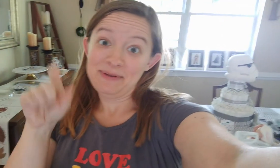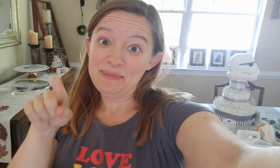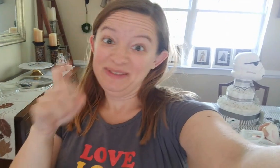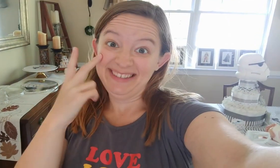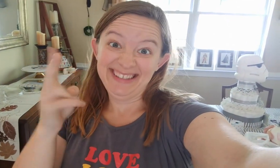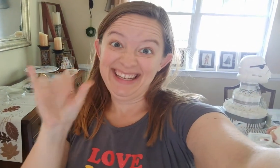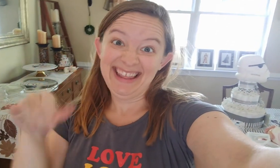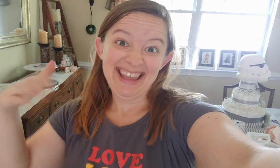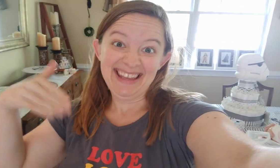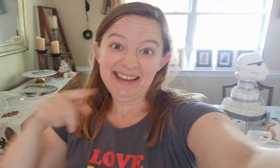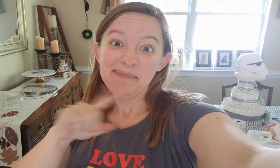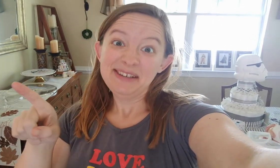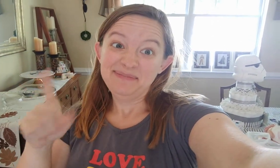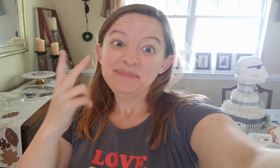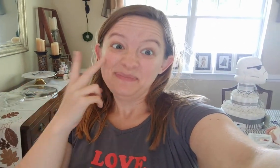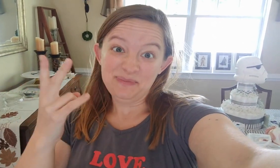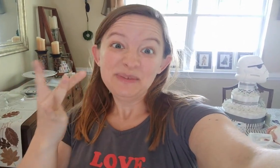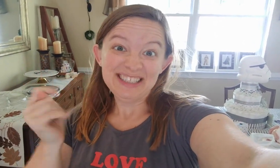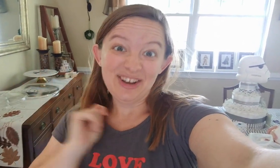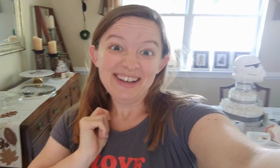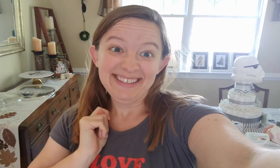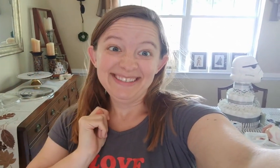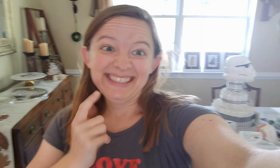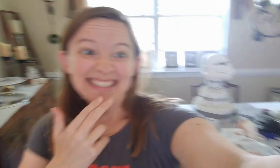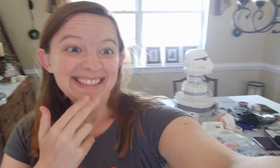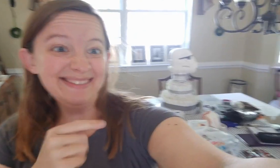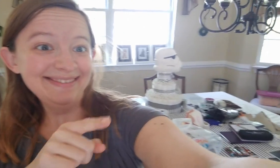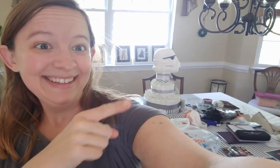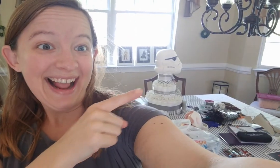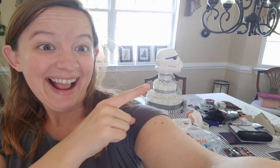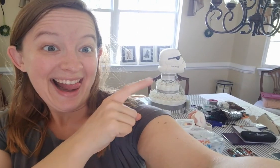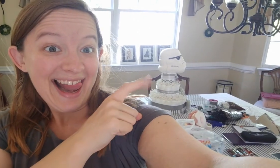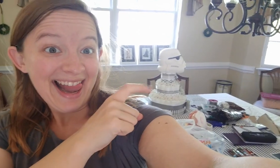I don't know if we were suppose to see that yet, but this is what we saw. Cute!